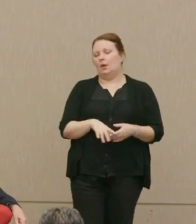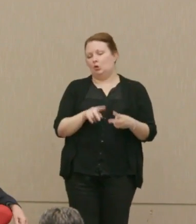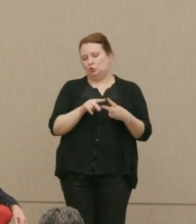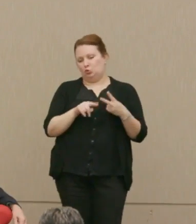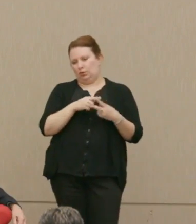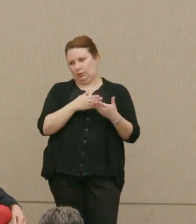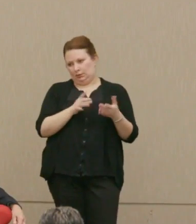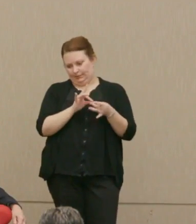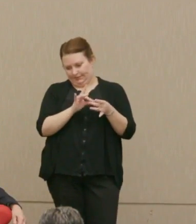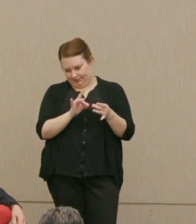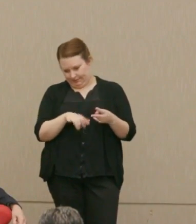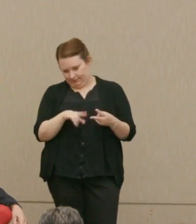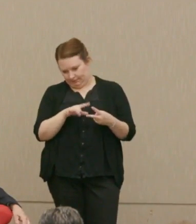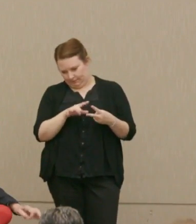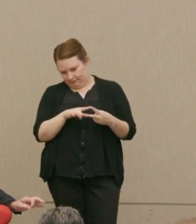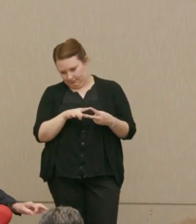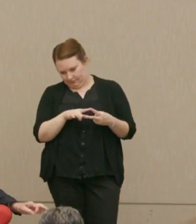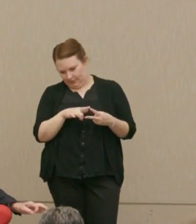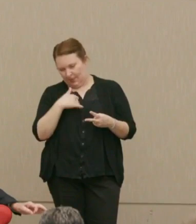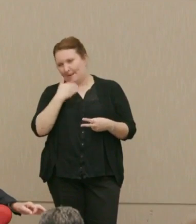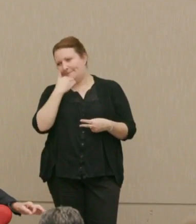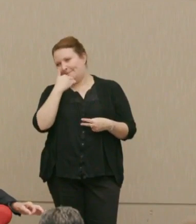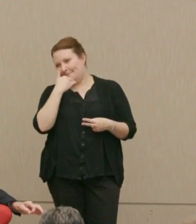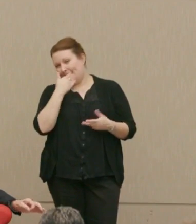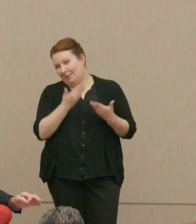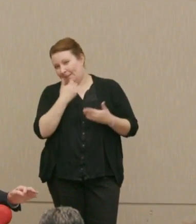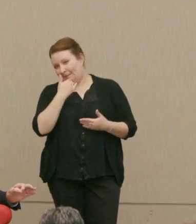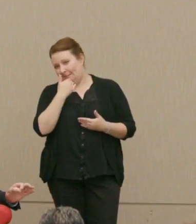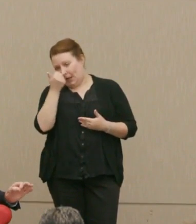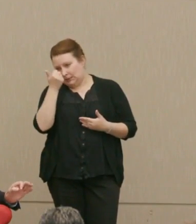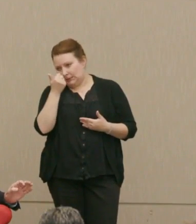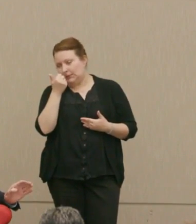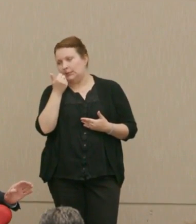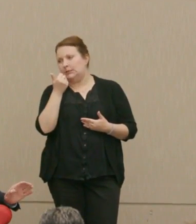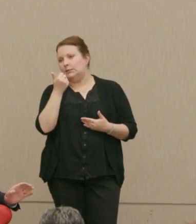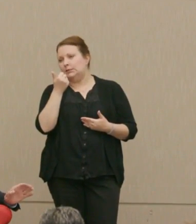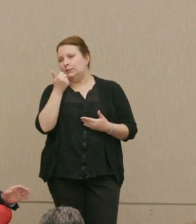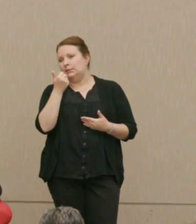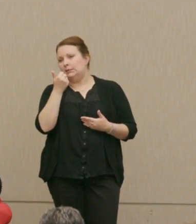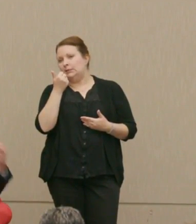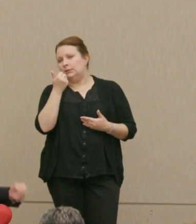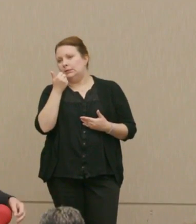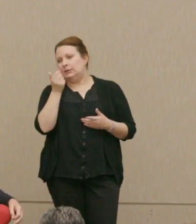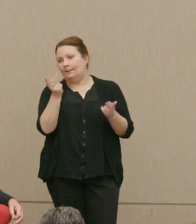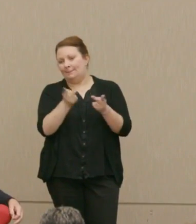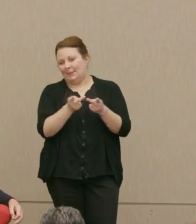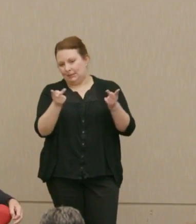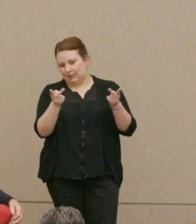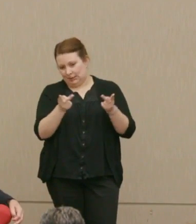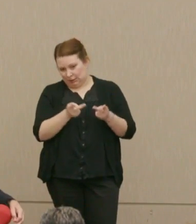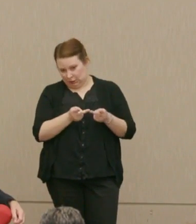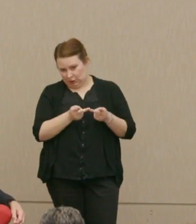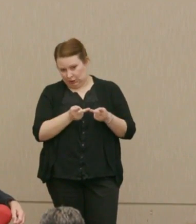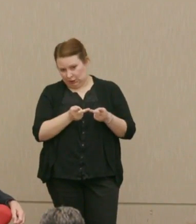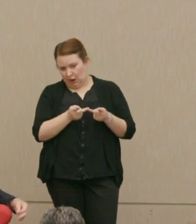Dr. Ellsberg: Possibly the best position of Donald Trump, the only